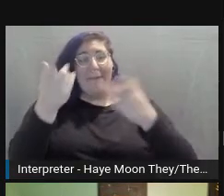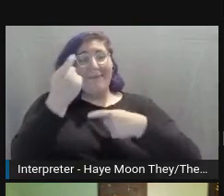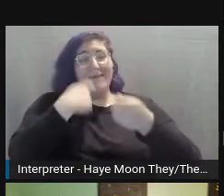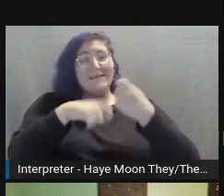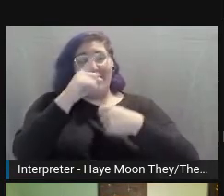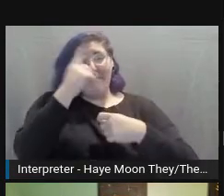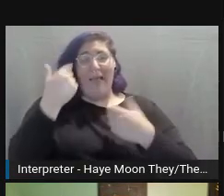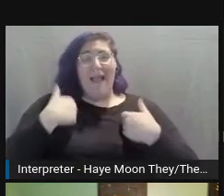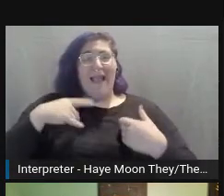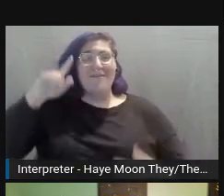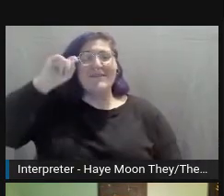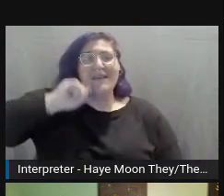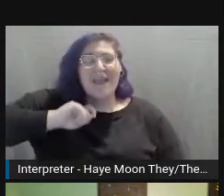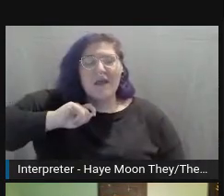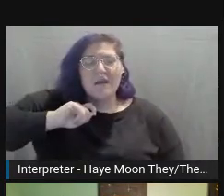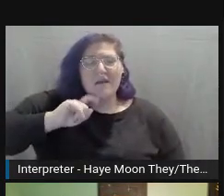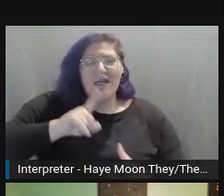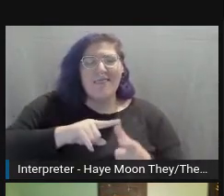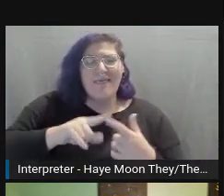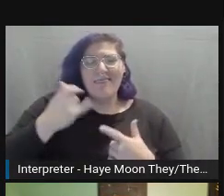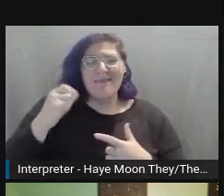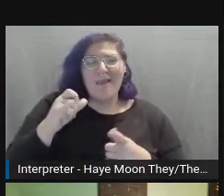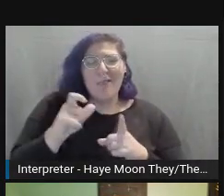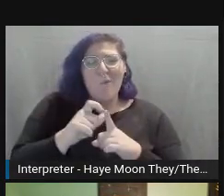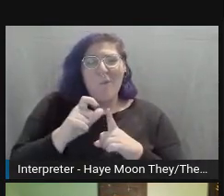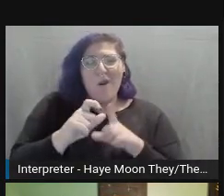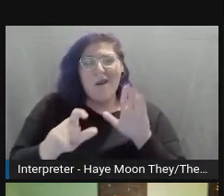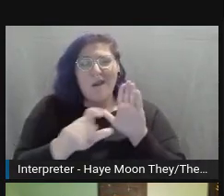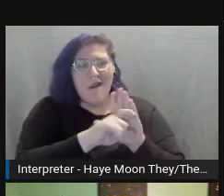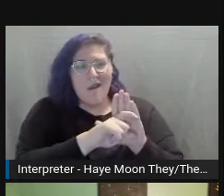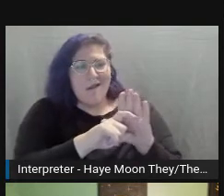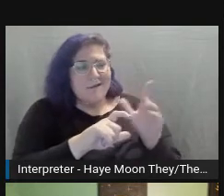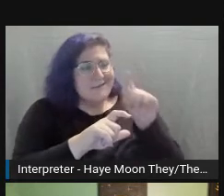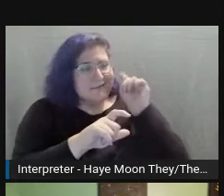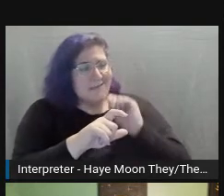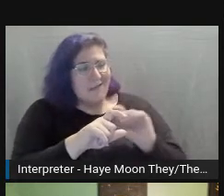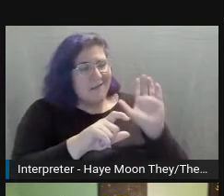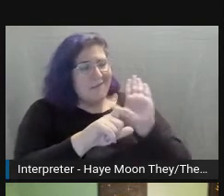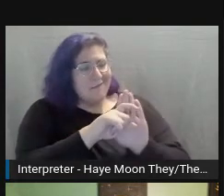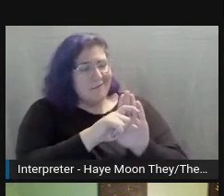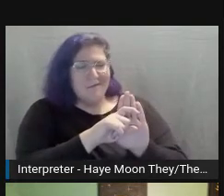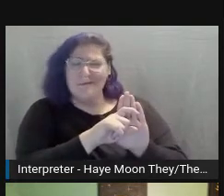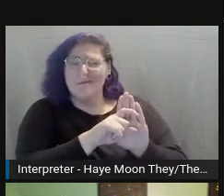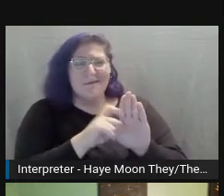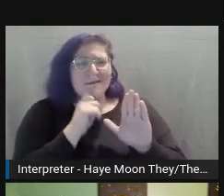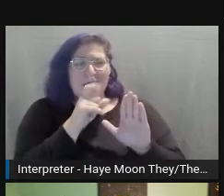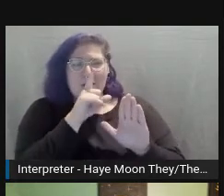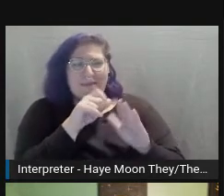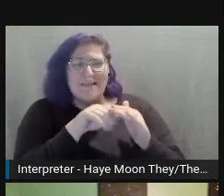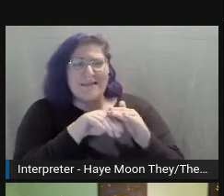The yellow probably would not be accessible against that, because it just would not provide enough contrast, the white definitely wouldn't.